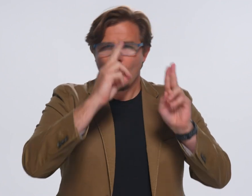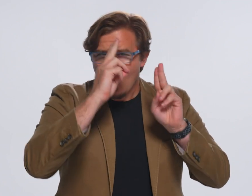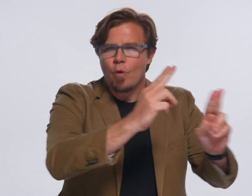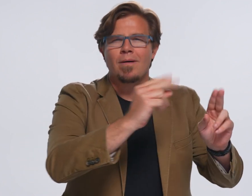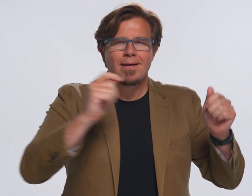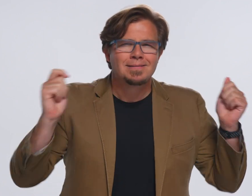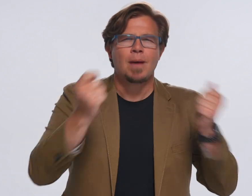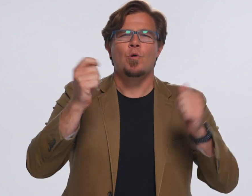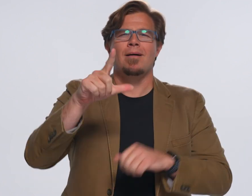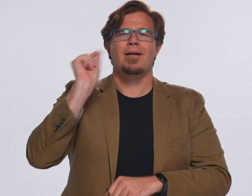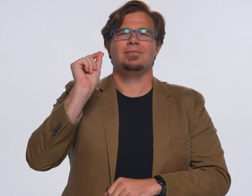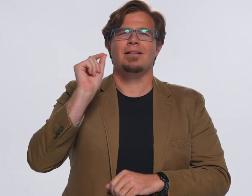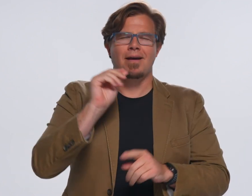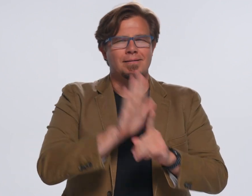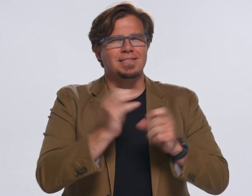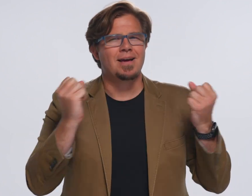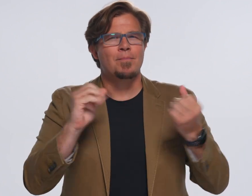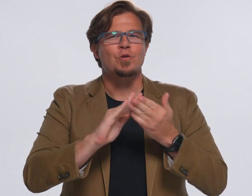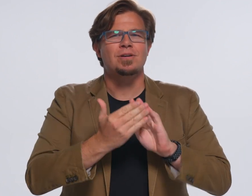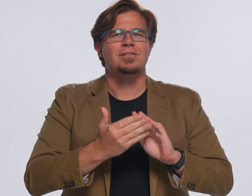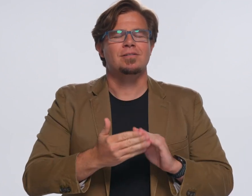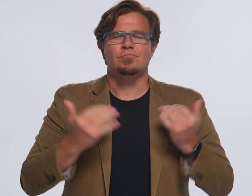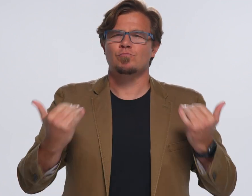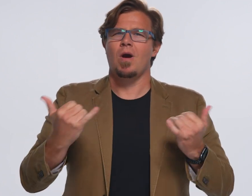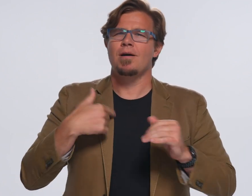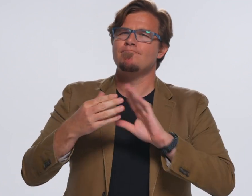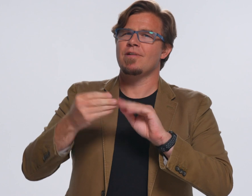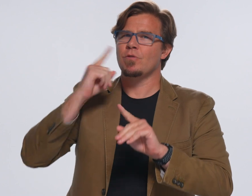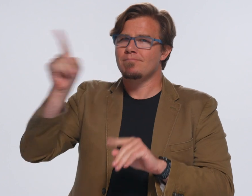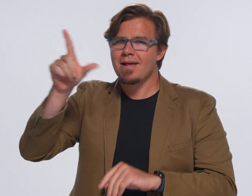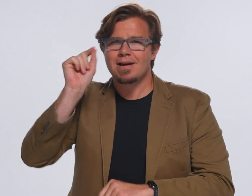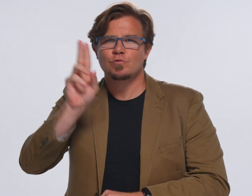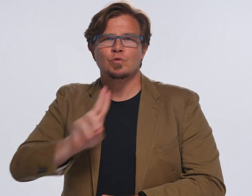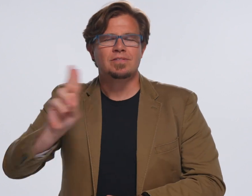to honor and celebrate Gallaudet and our signing community. Today, on behalf of Gallaudet University,